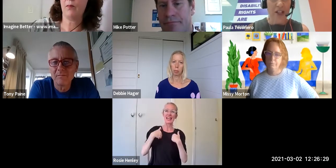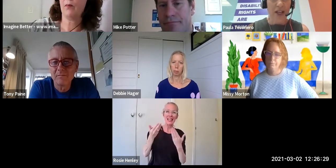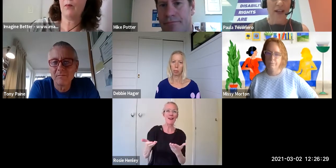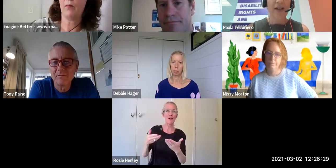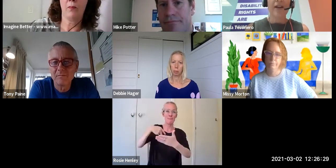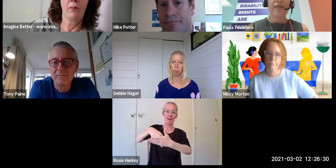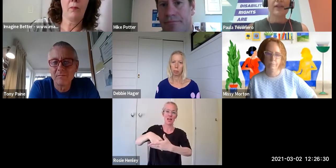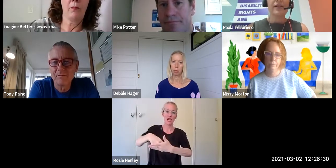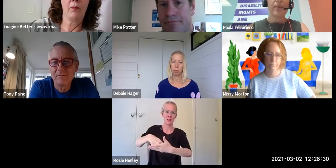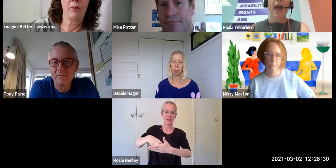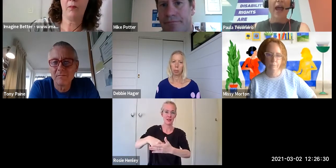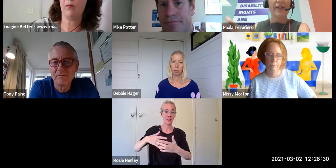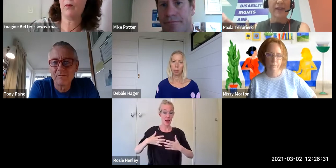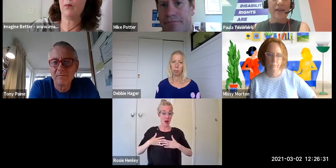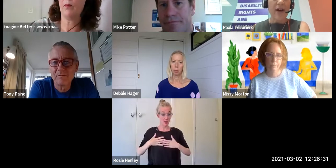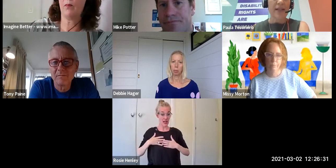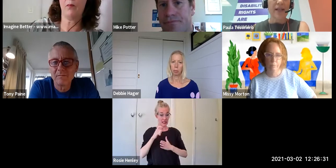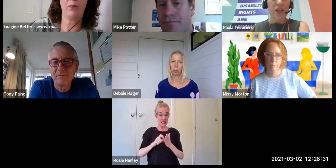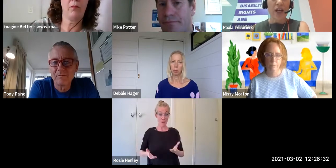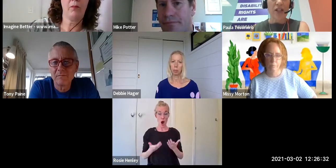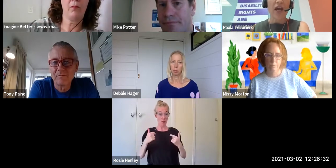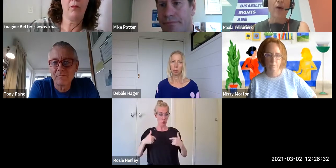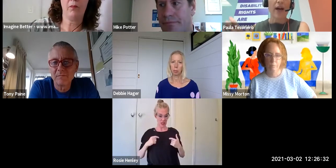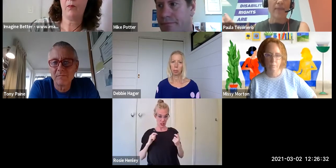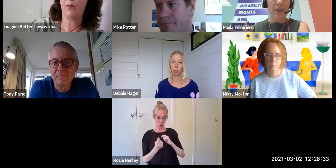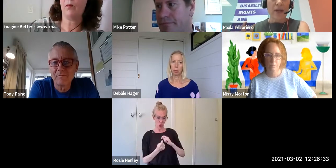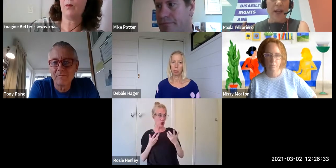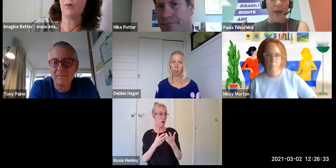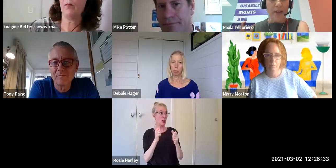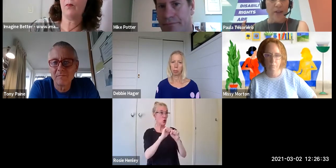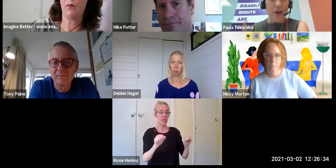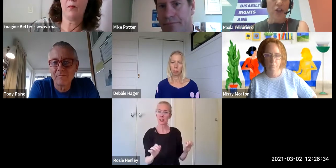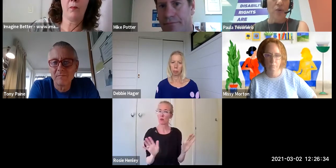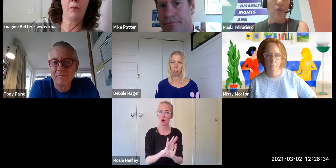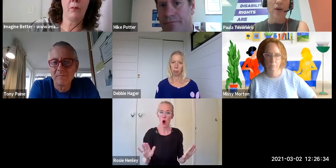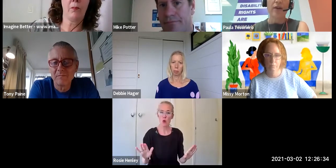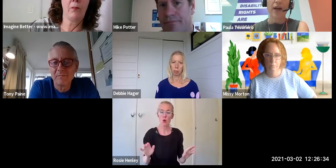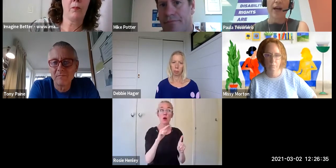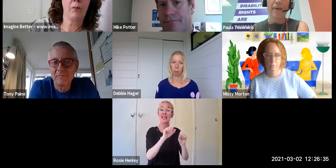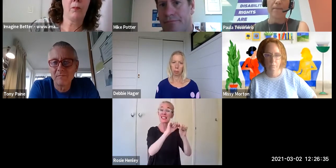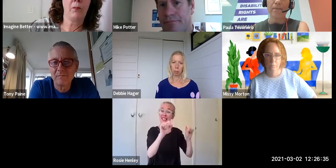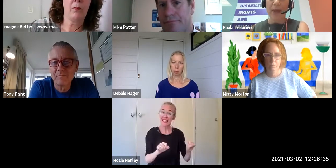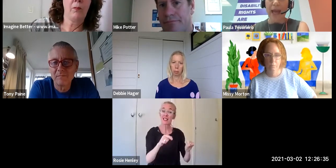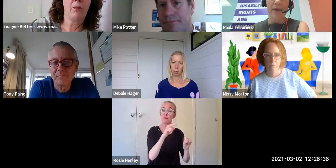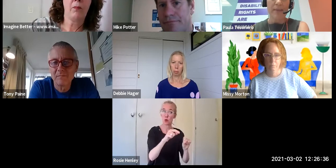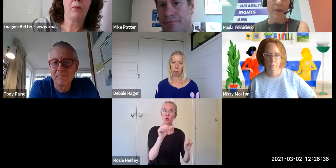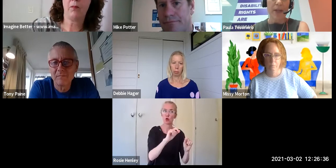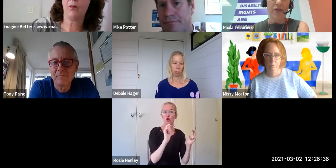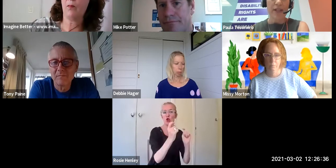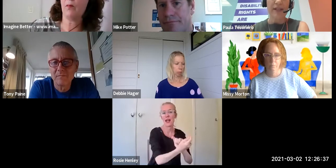here, this is about how society can change how our structural ableism can be addressed